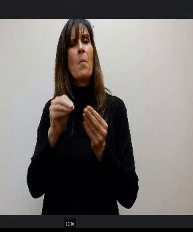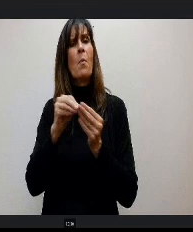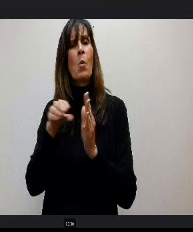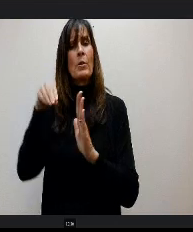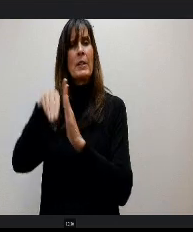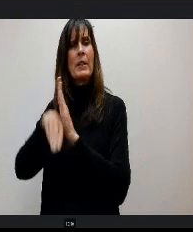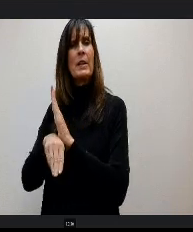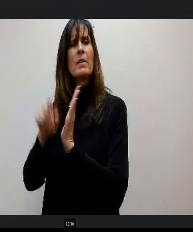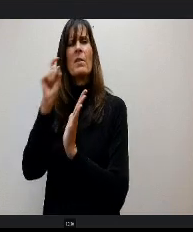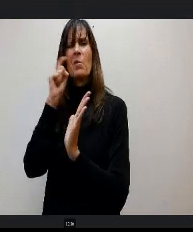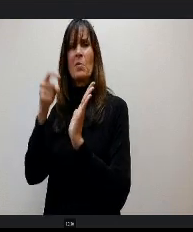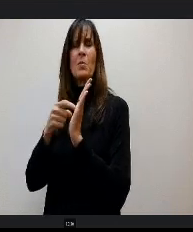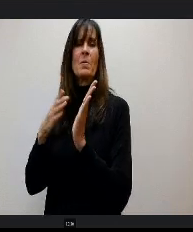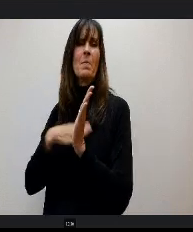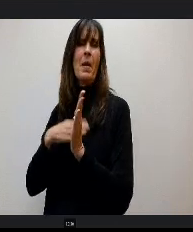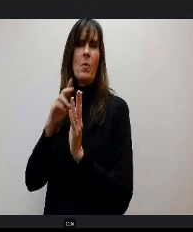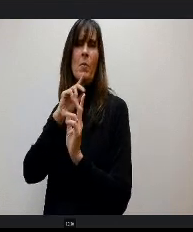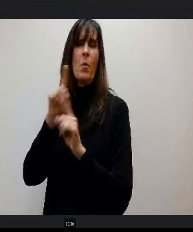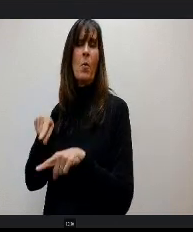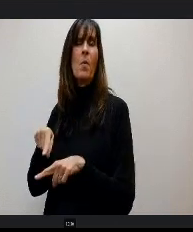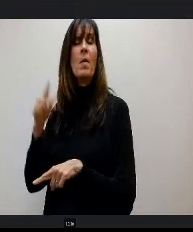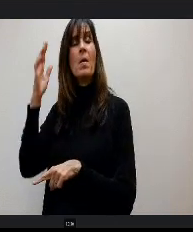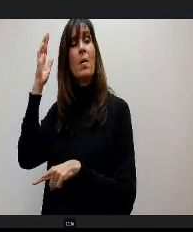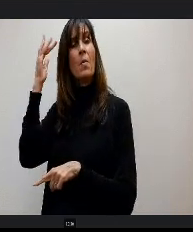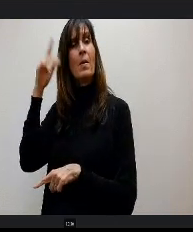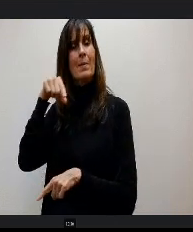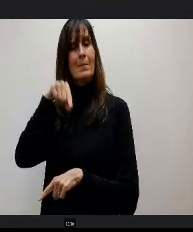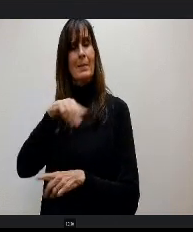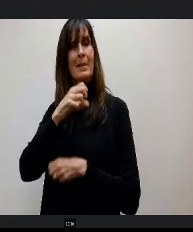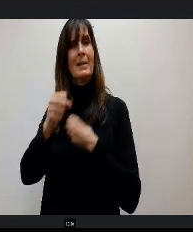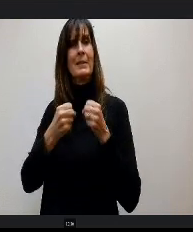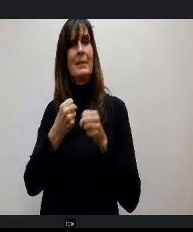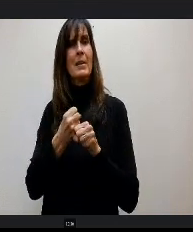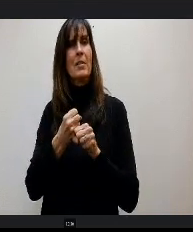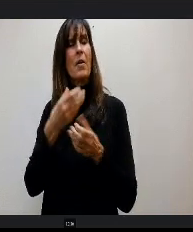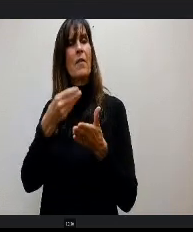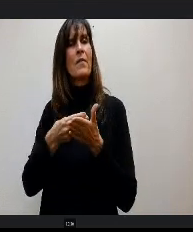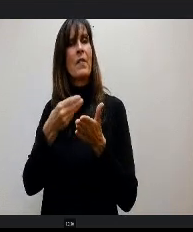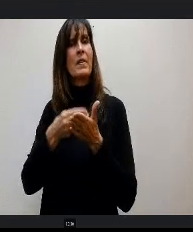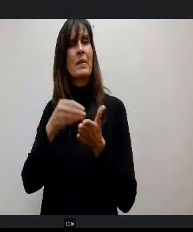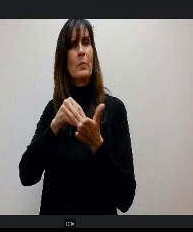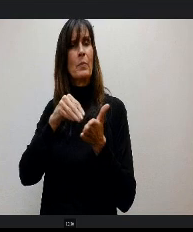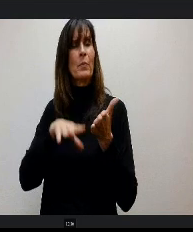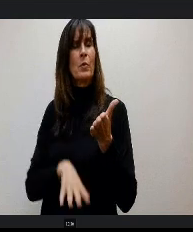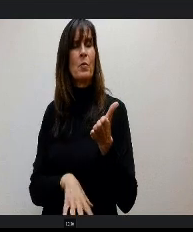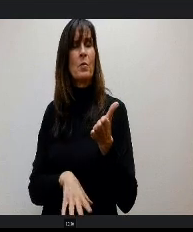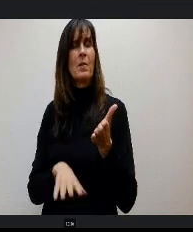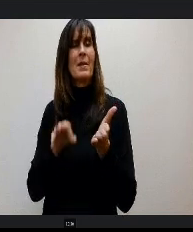That is because this year, our funded pupil count is artificially higher because of